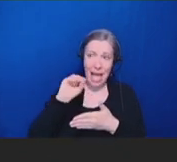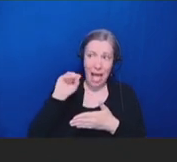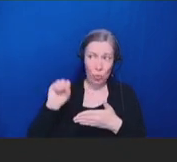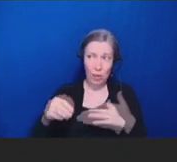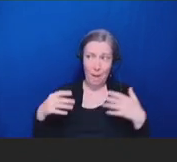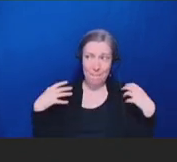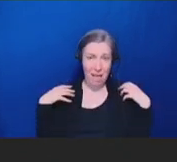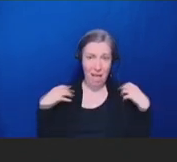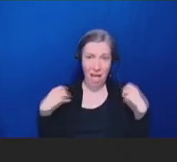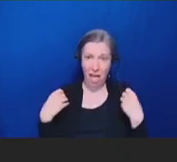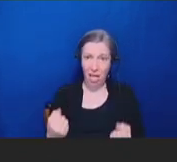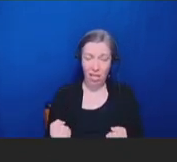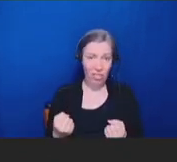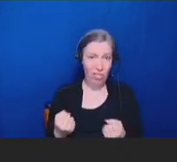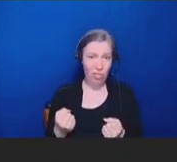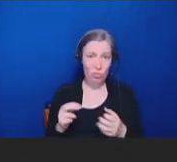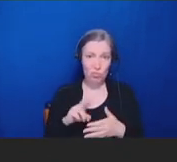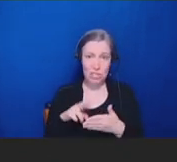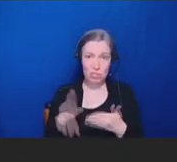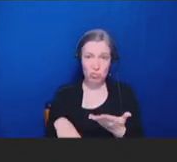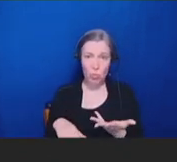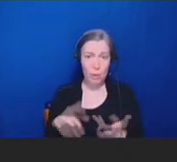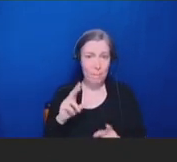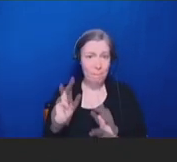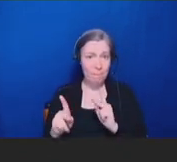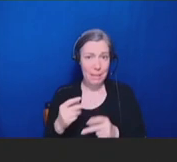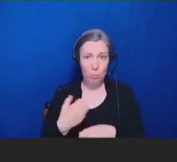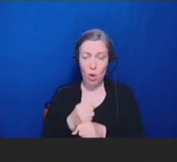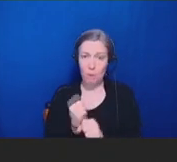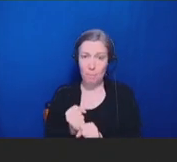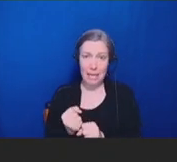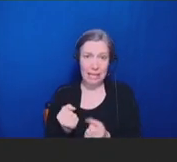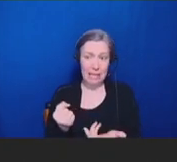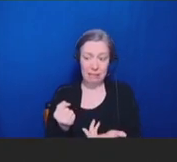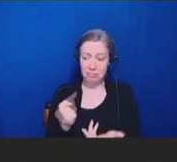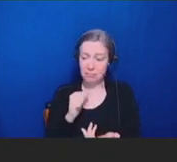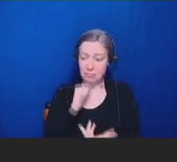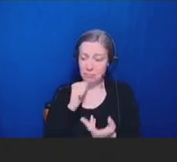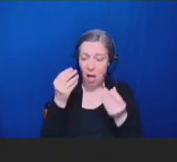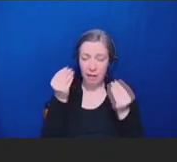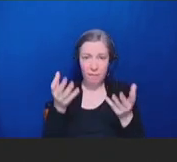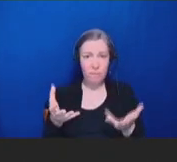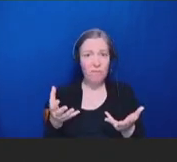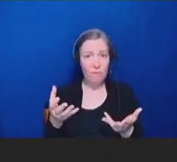and adverse choices regarding their health. We see it across the spectrum, from continuing